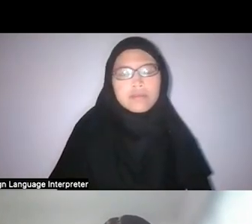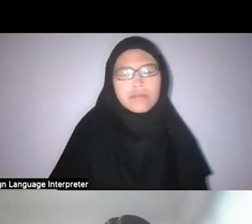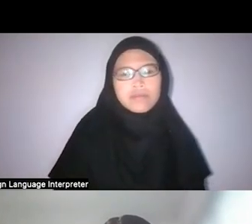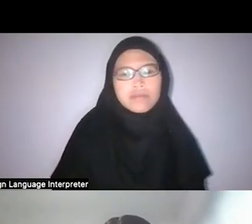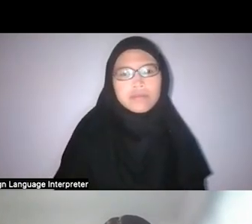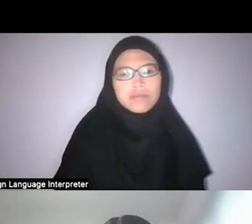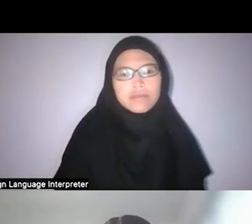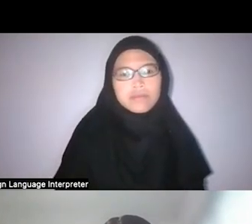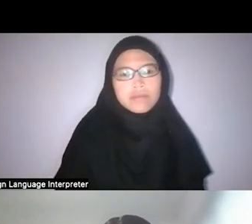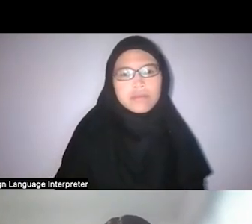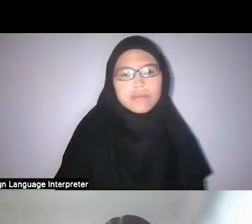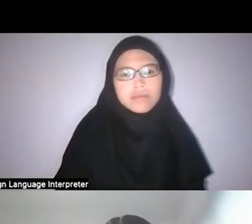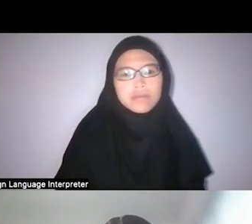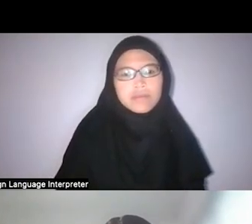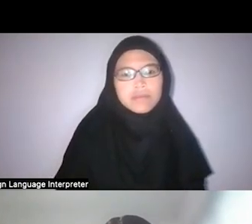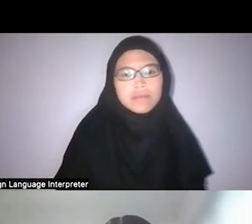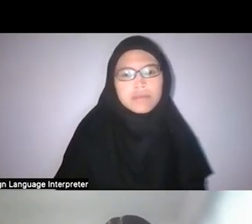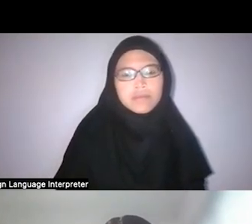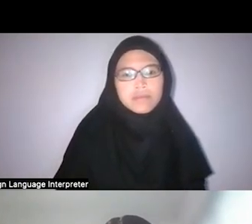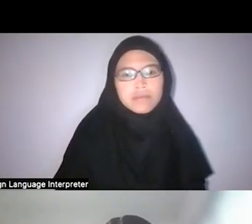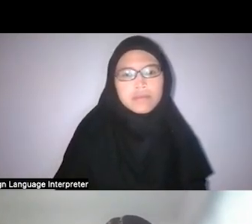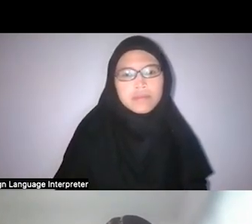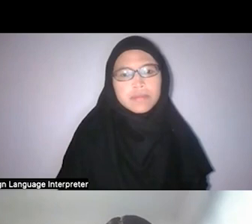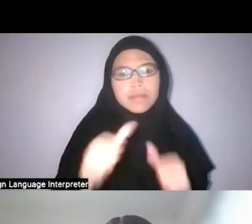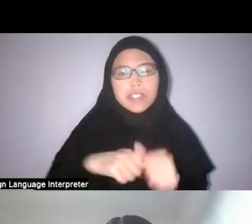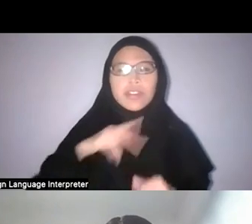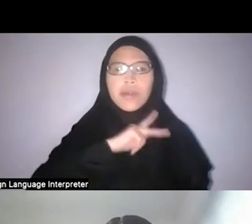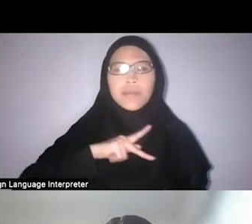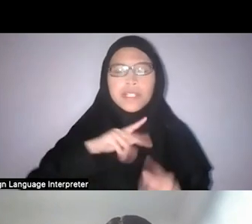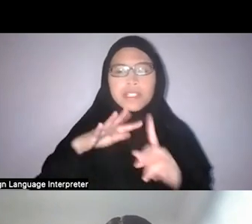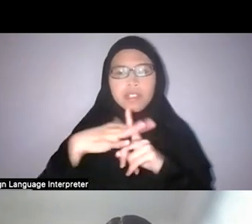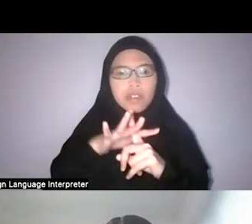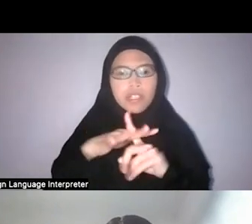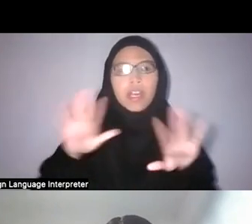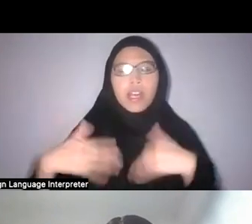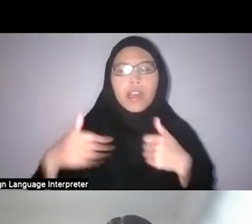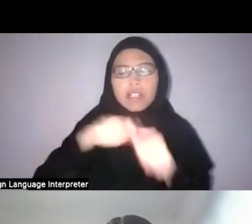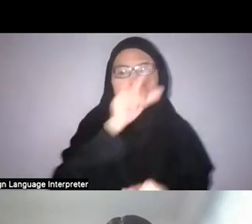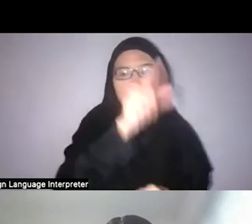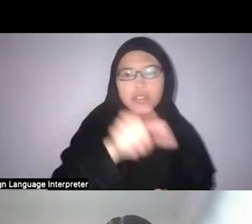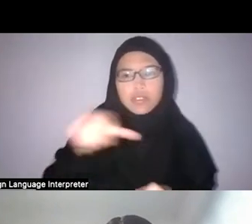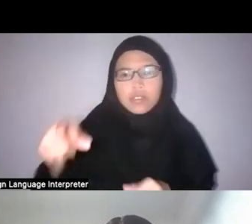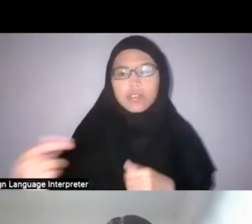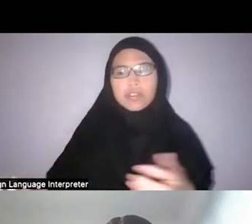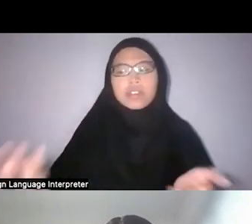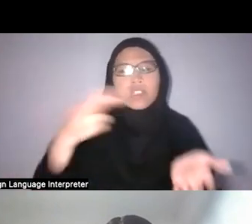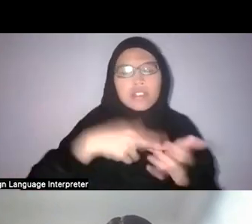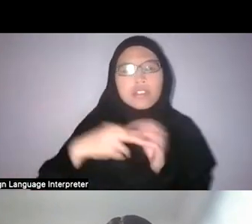each of our personal contexts. How did each of you arrive at natural histories as a theme of your work or practice,